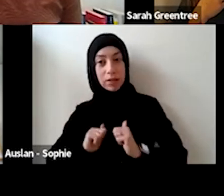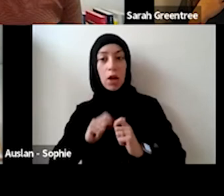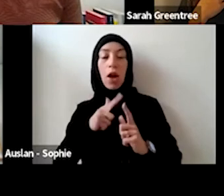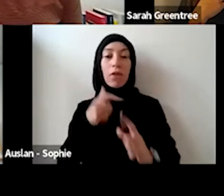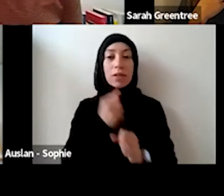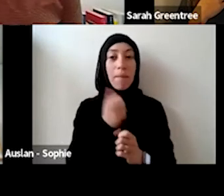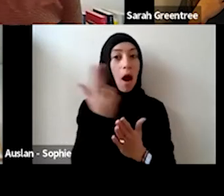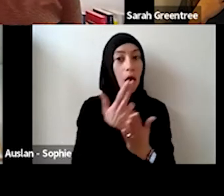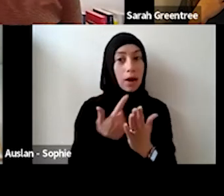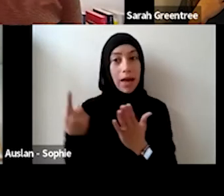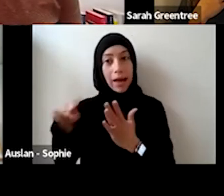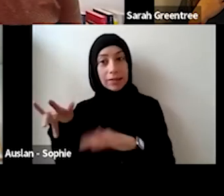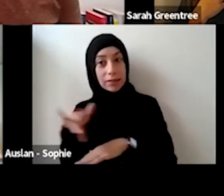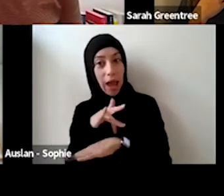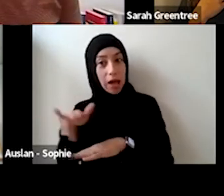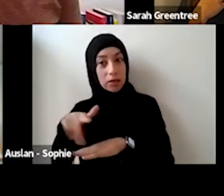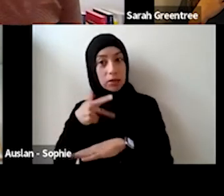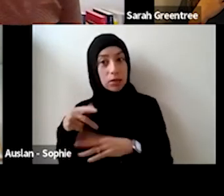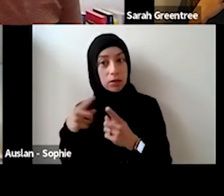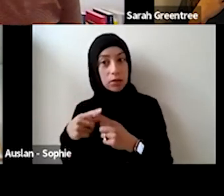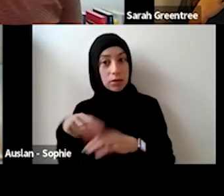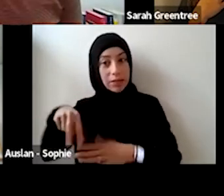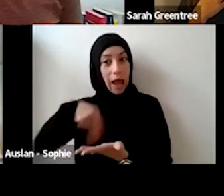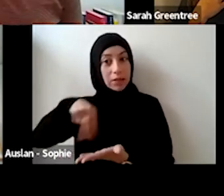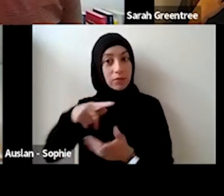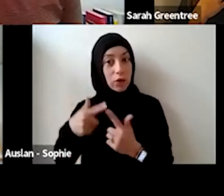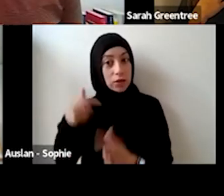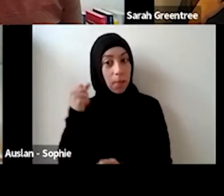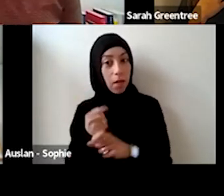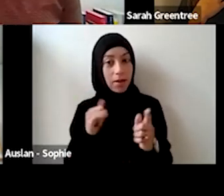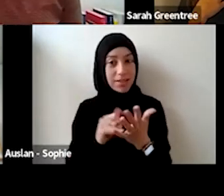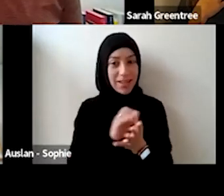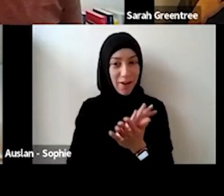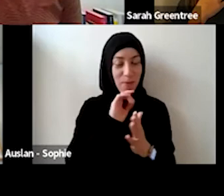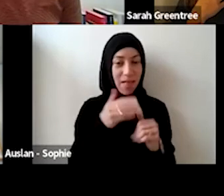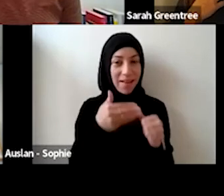dance? Sarah, I will get you to answer this. SARAH